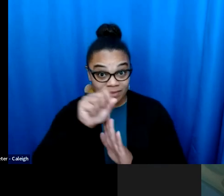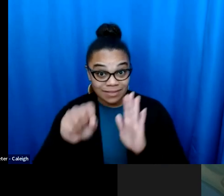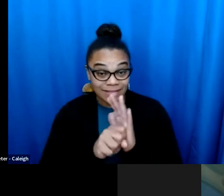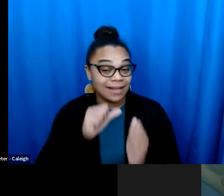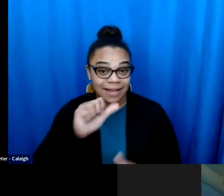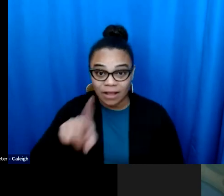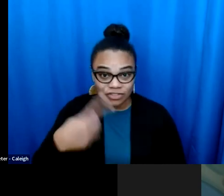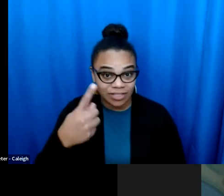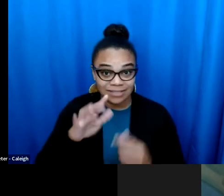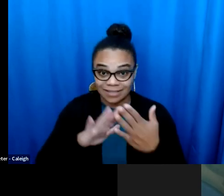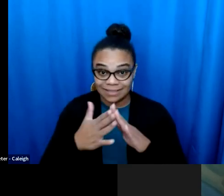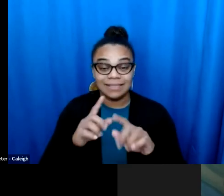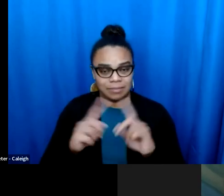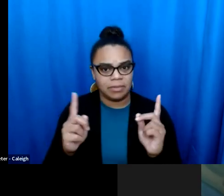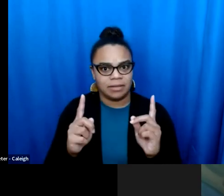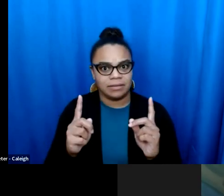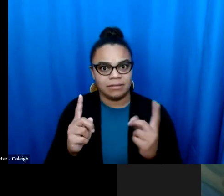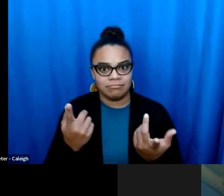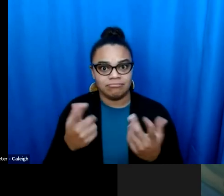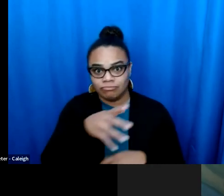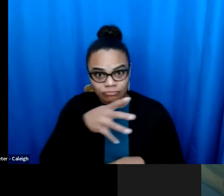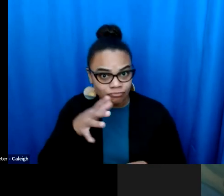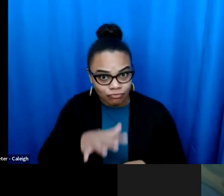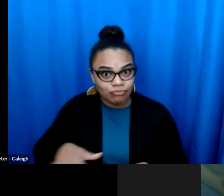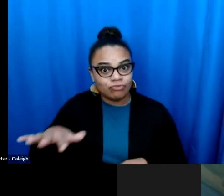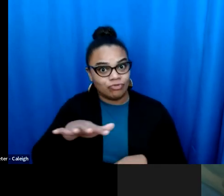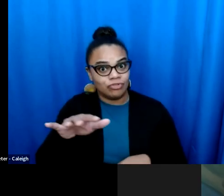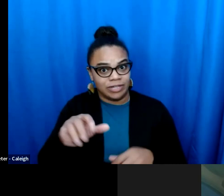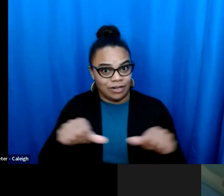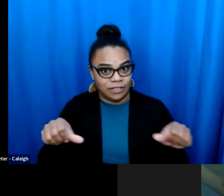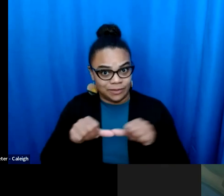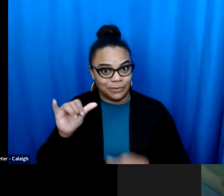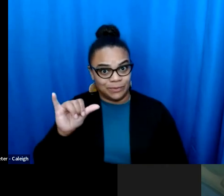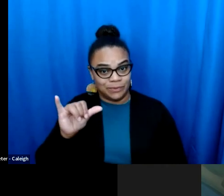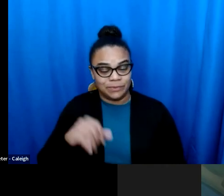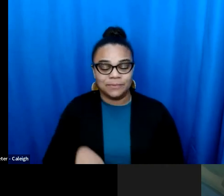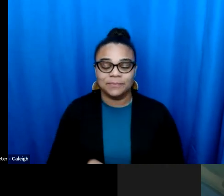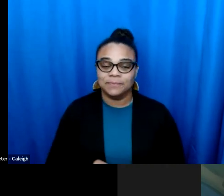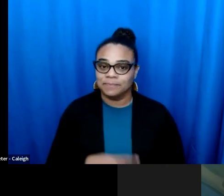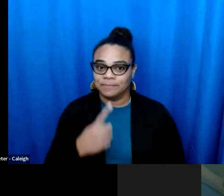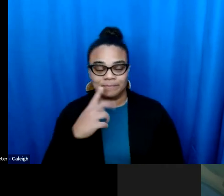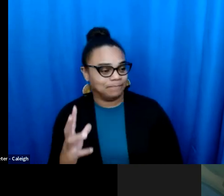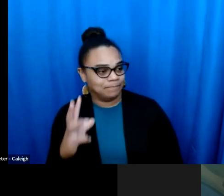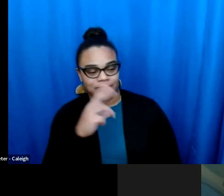58% of Kansans voted on August 2nd to protect that right. Did so overwhelmingly, and counties all over the State. Just an overwhelmingly in counties all over the state, not just the urban areas, but even